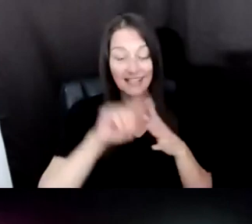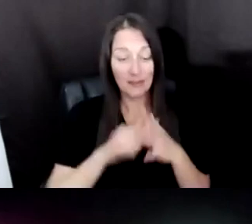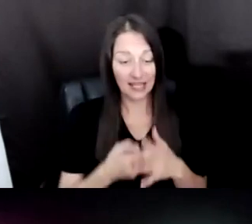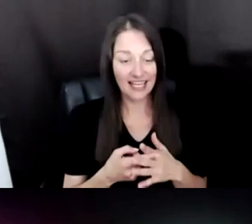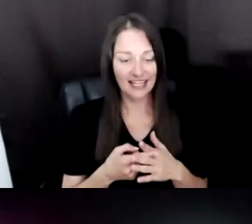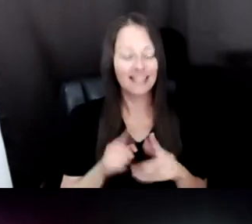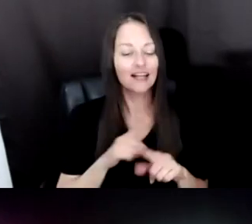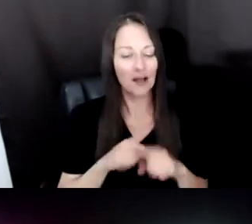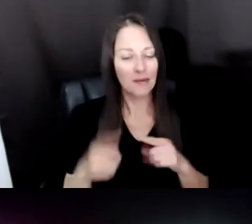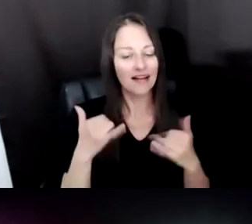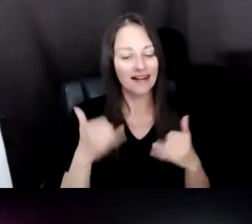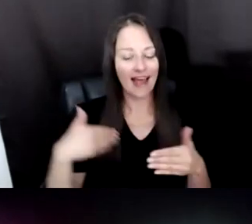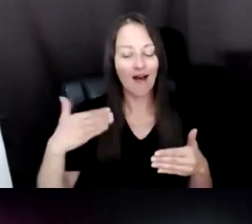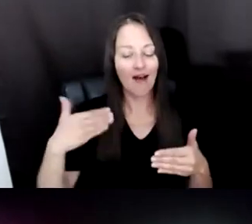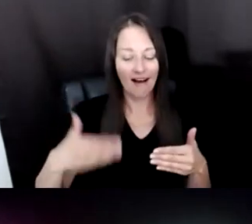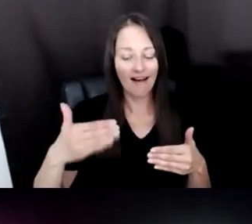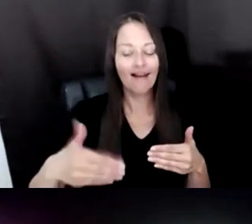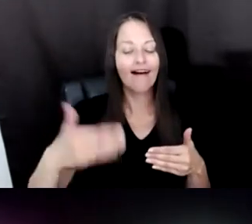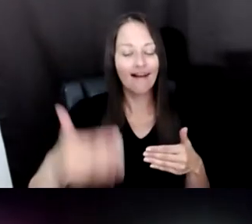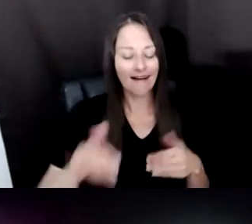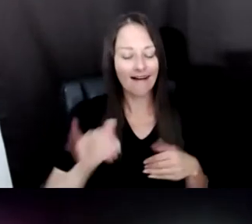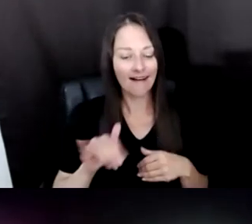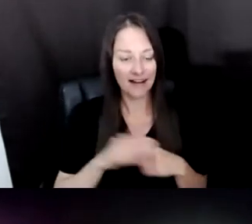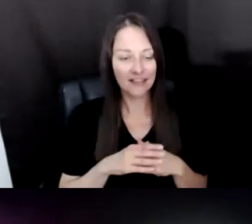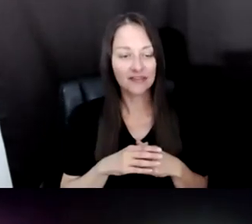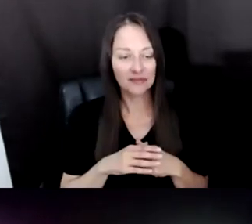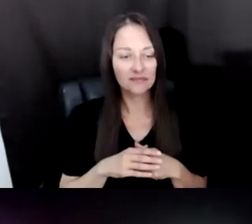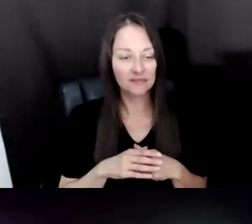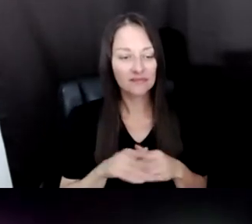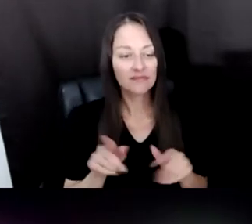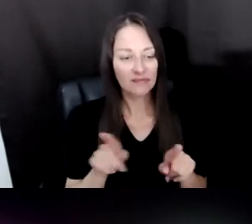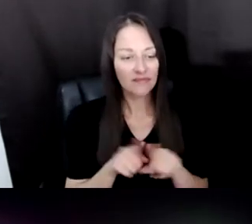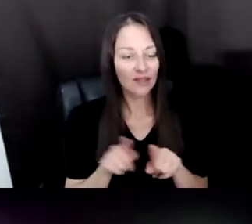AND EVEN THE DISNEY HALL PROJECT HAD A SIMILAR SUPPORT CAME FROM THE GOOGLE ARTS AND CULTURE